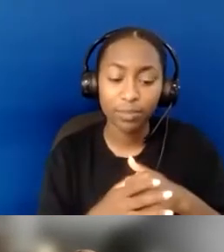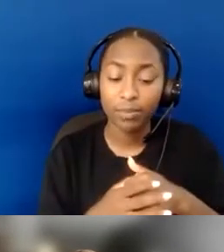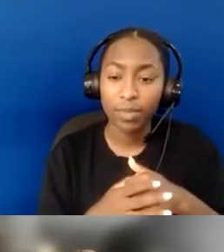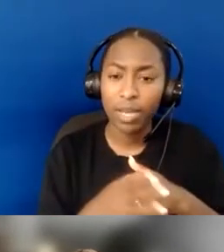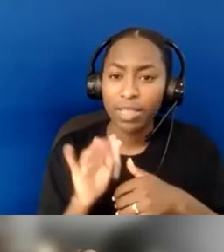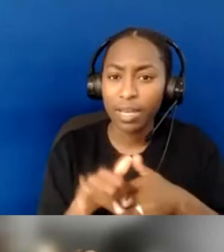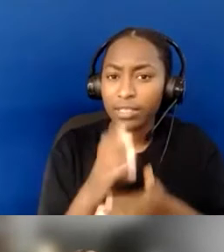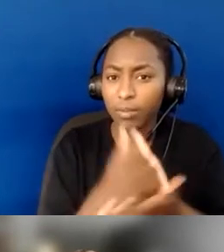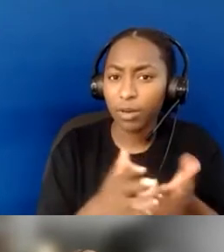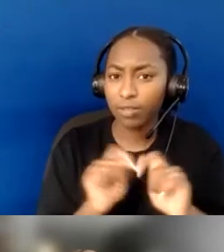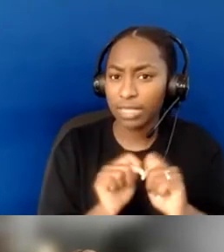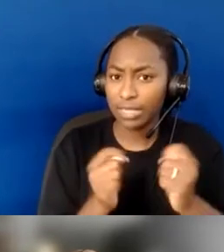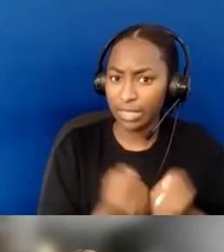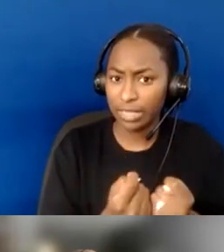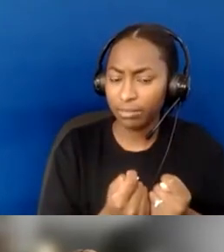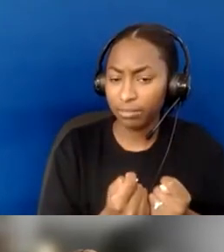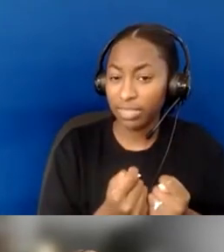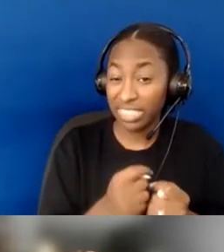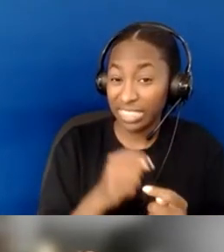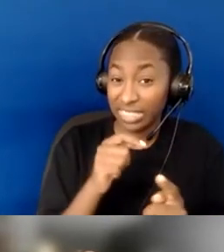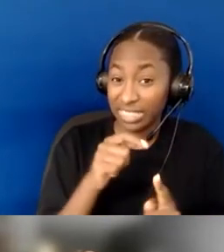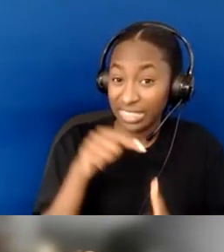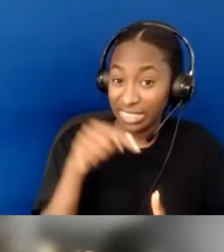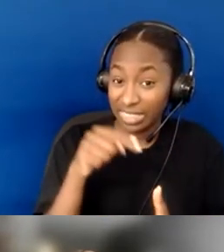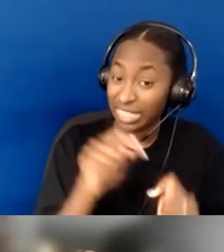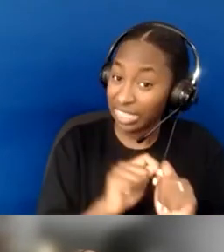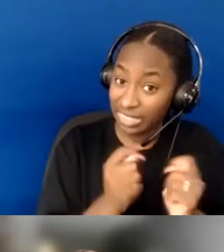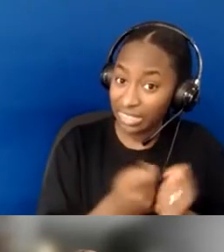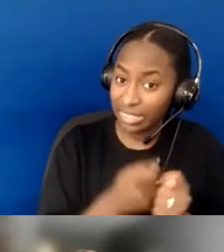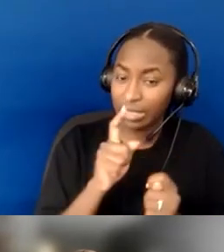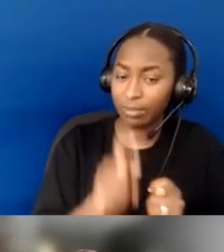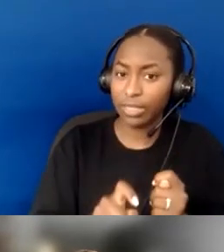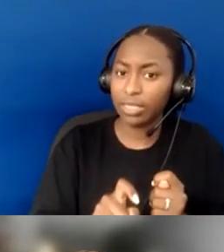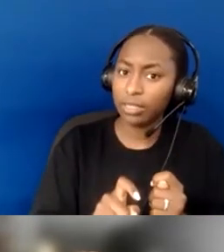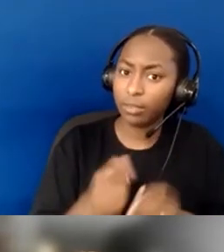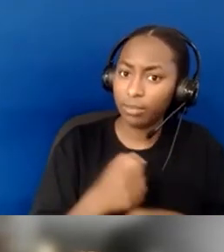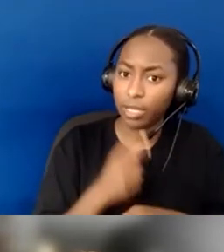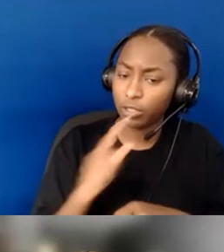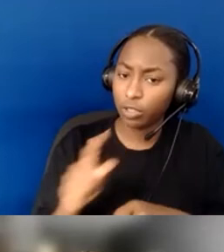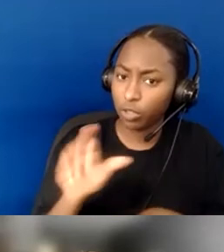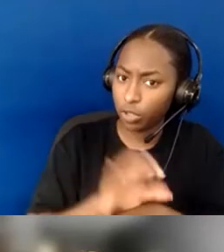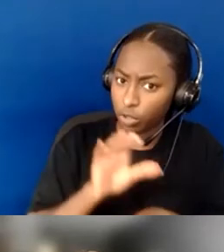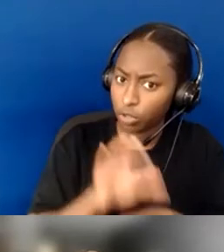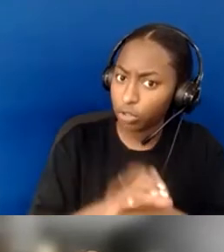is hold the church accountable that we are gonna celebrate our small steps, but we're not gonna stop there, right?